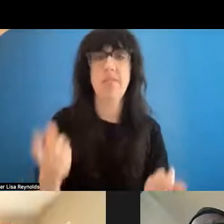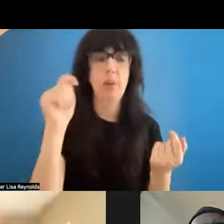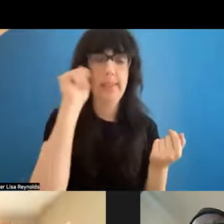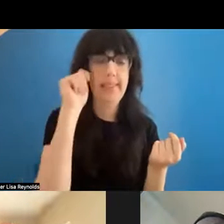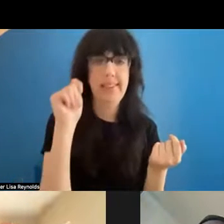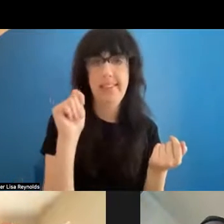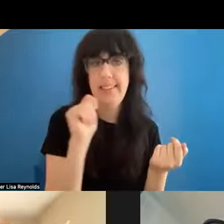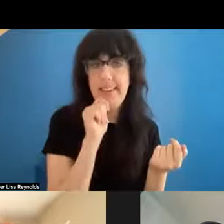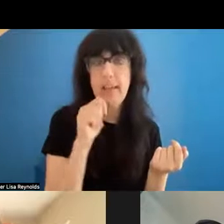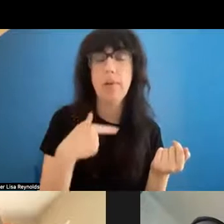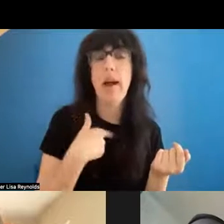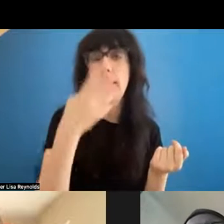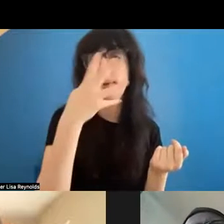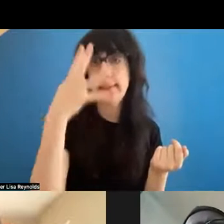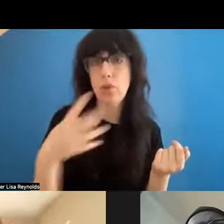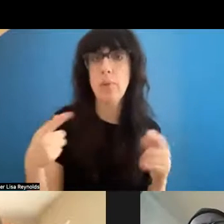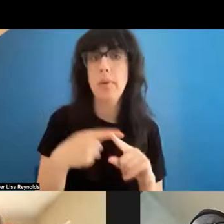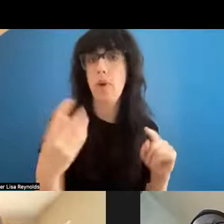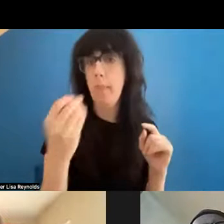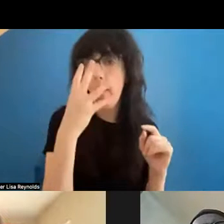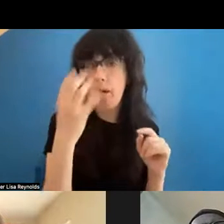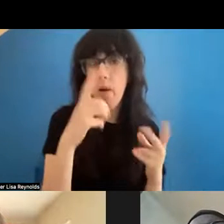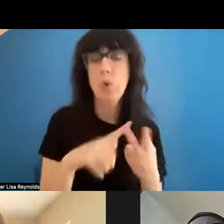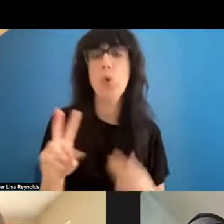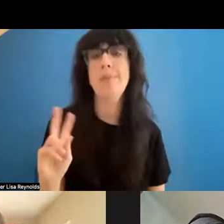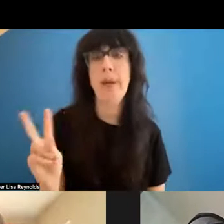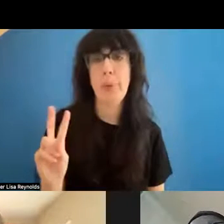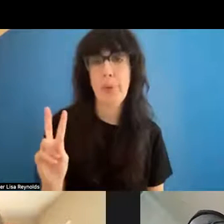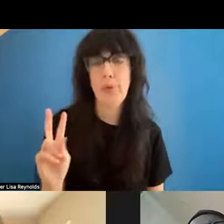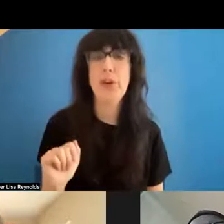from Hong Kong to Vancouver.